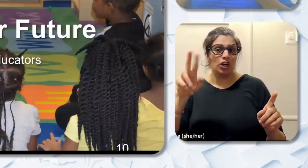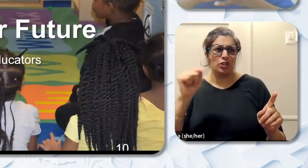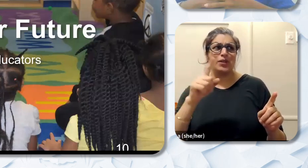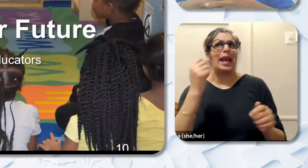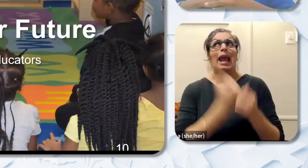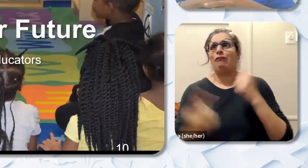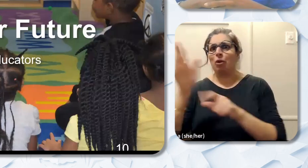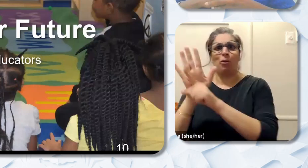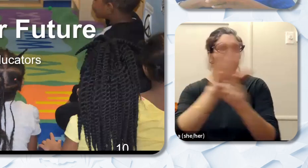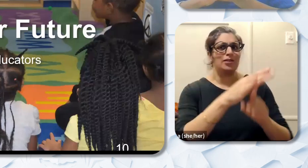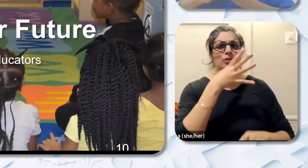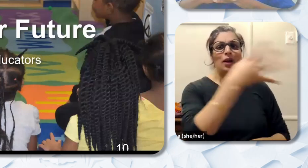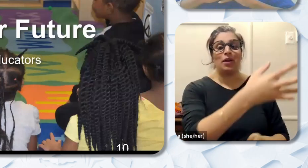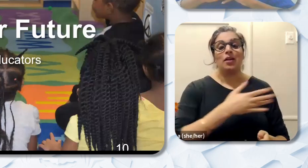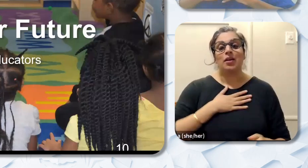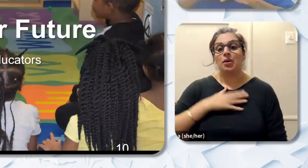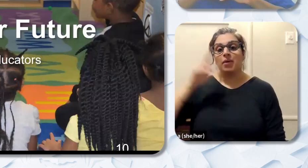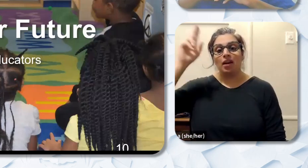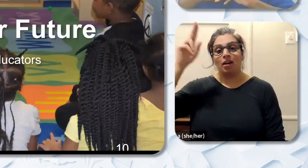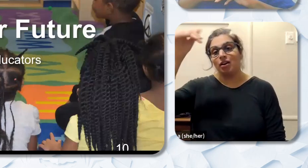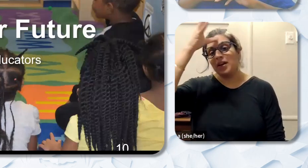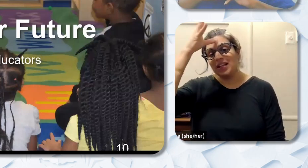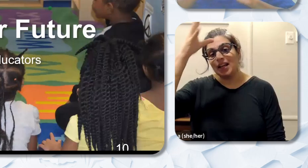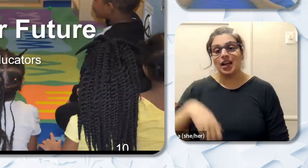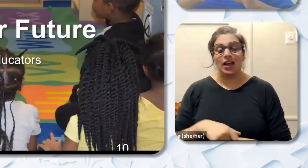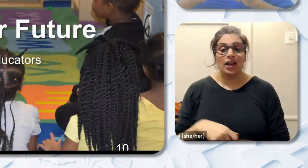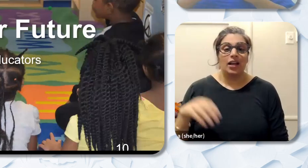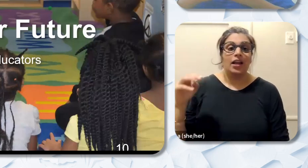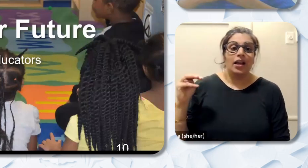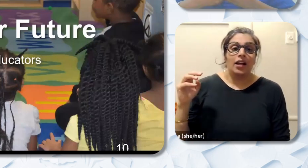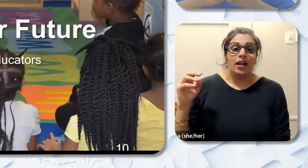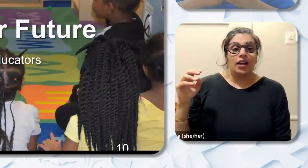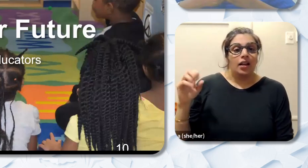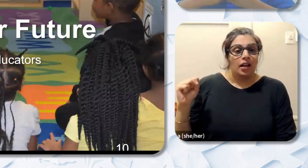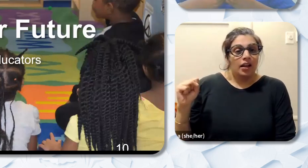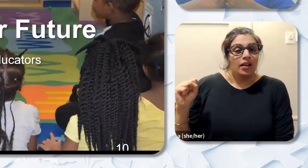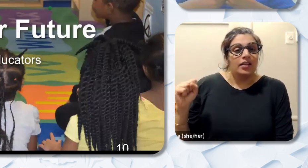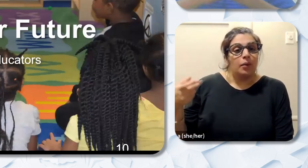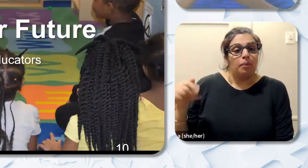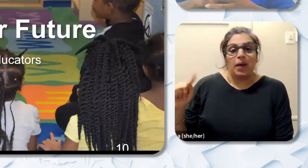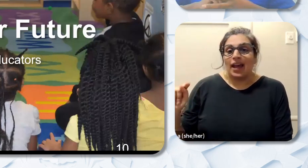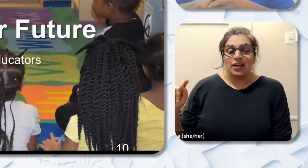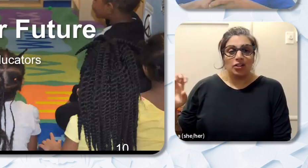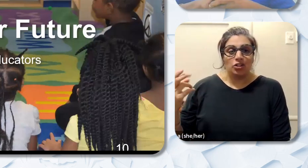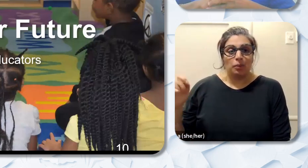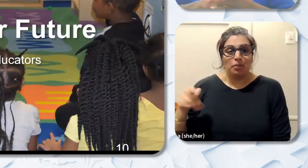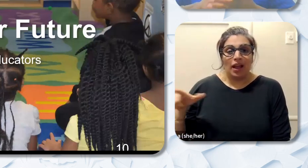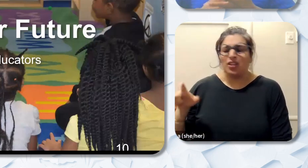Daddy Johnny Wyndham and Ms. Pat Chappell who sowed into the the lives of children spiritually